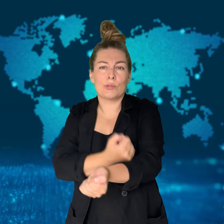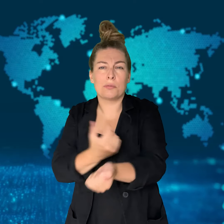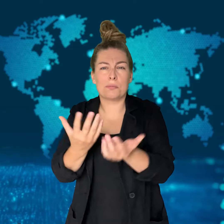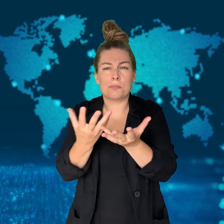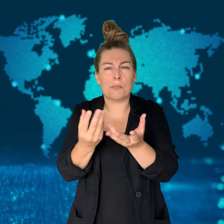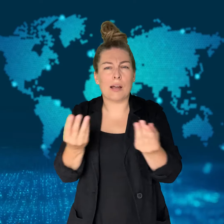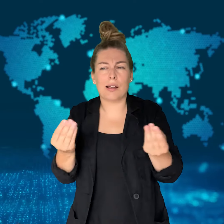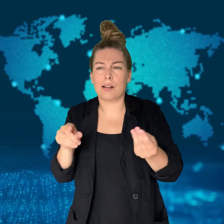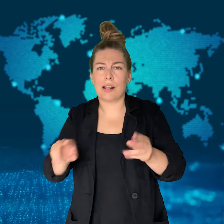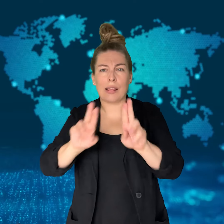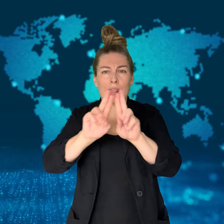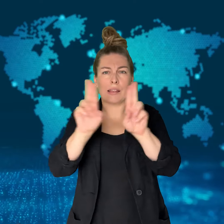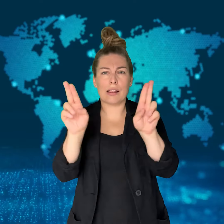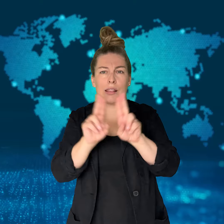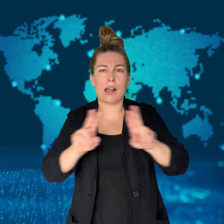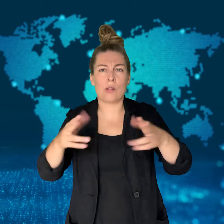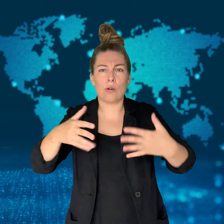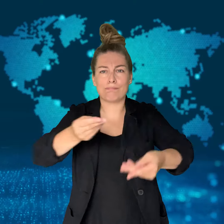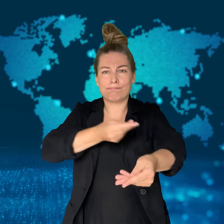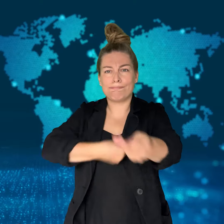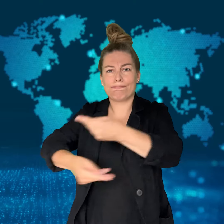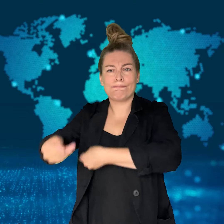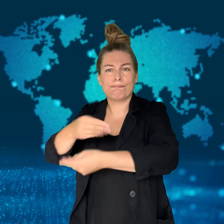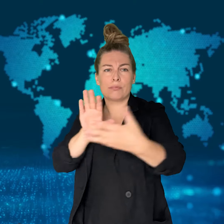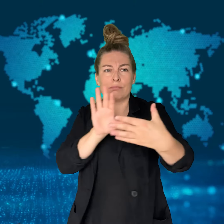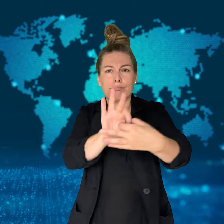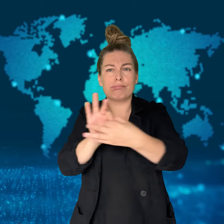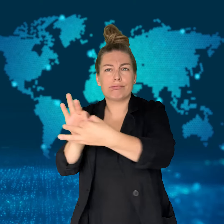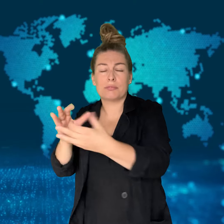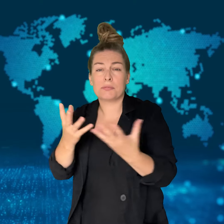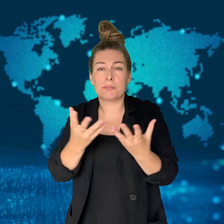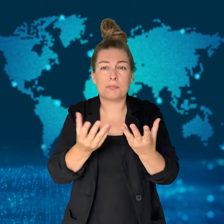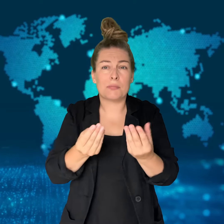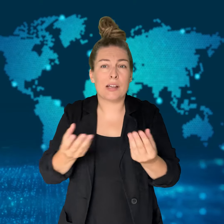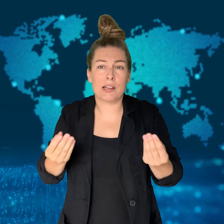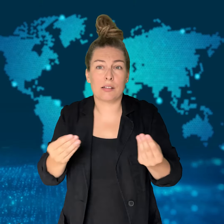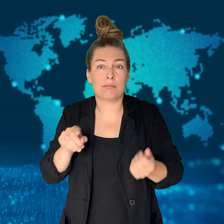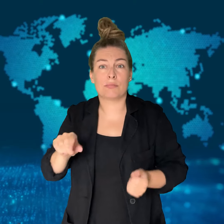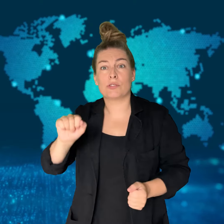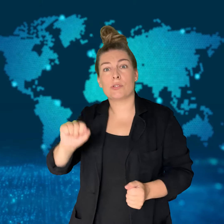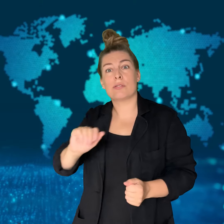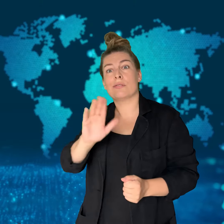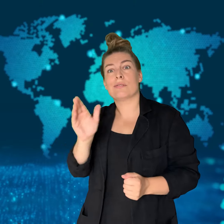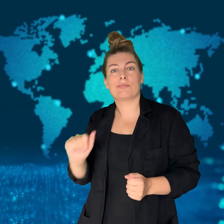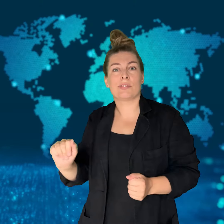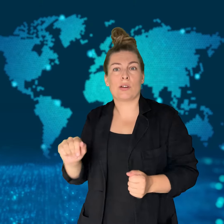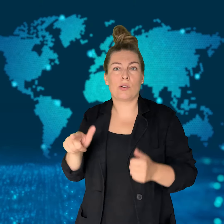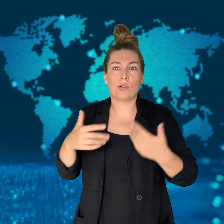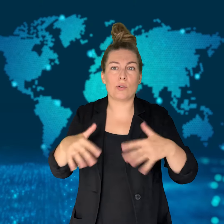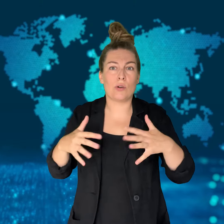many international trade links.